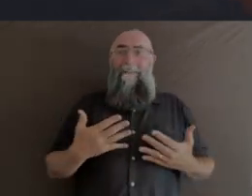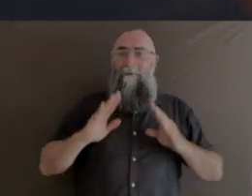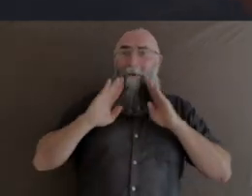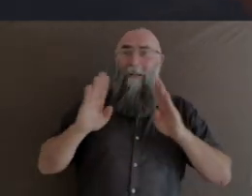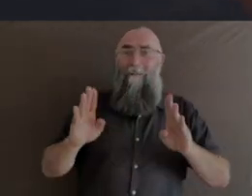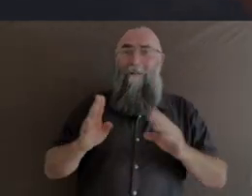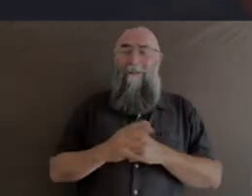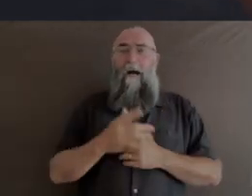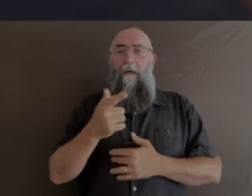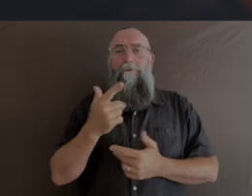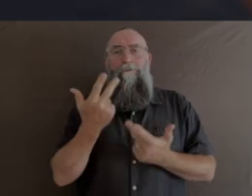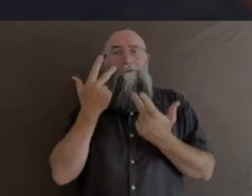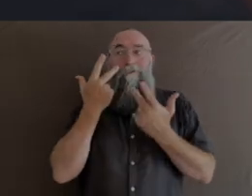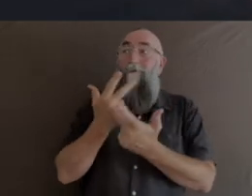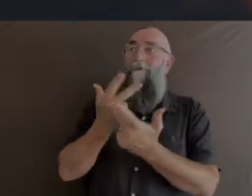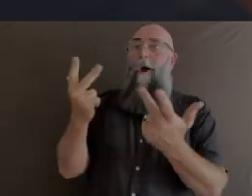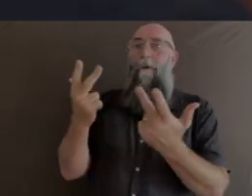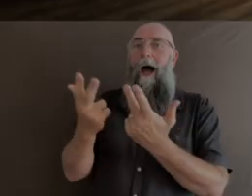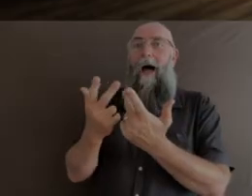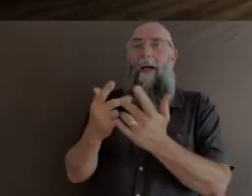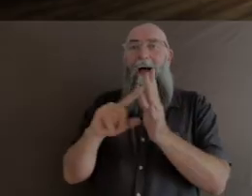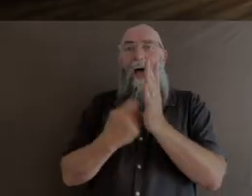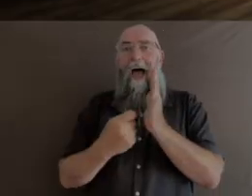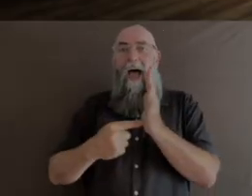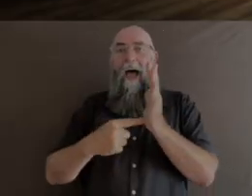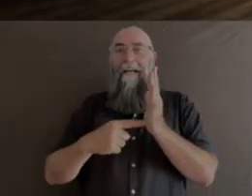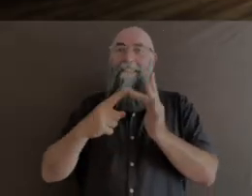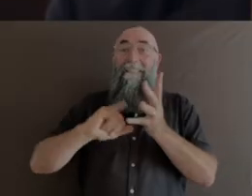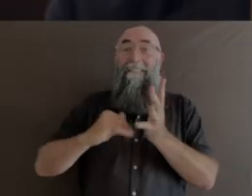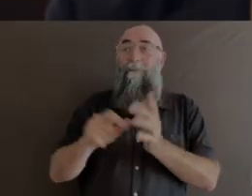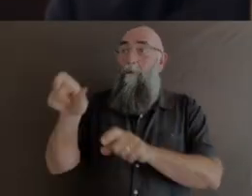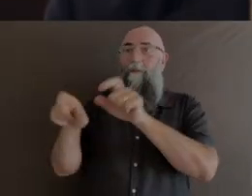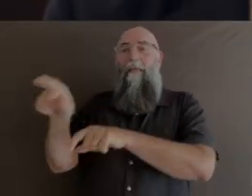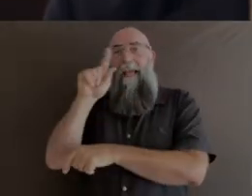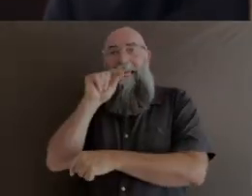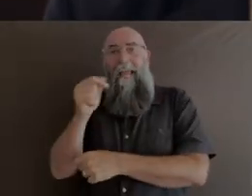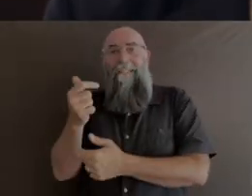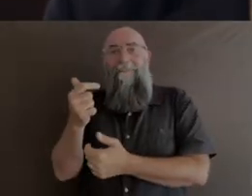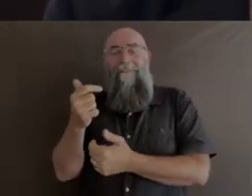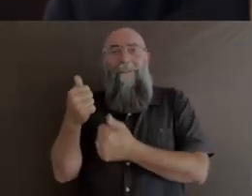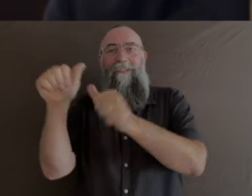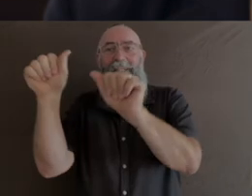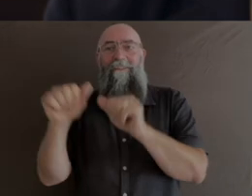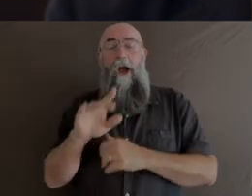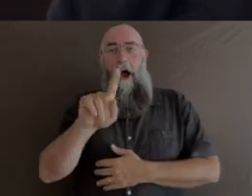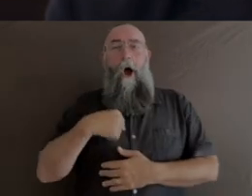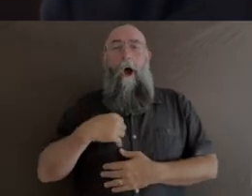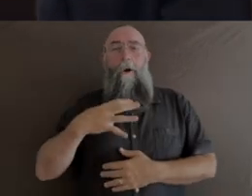perhaps it shows other independent artists that there is a way to do it. I do want to acknowledge my partner Richard Harvey.